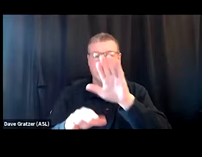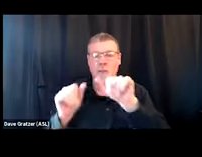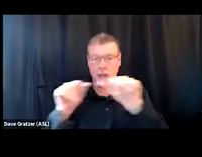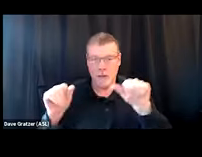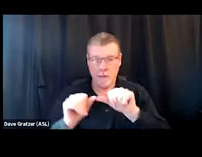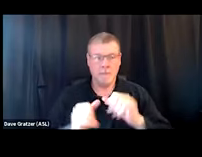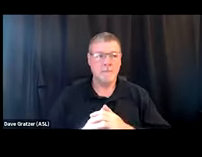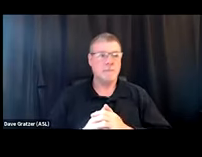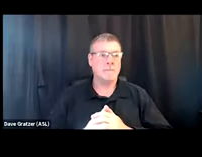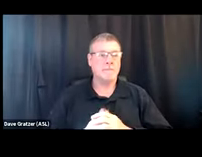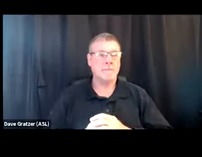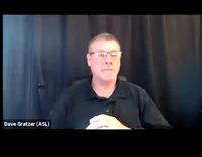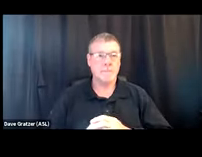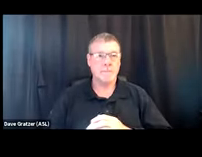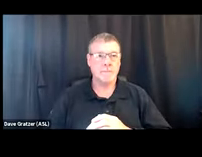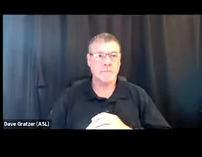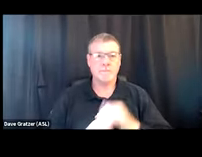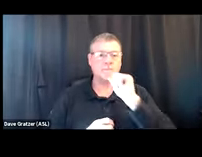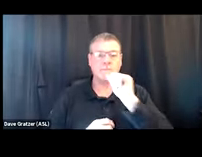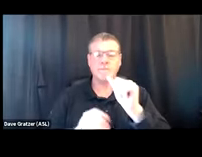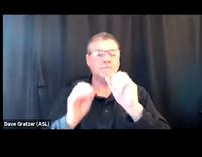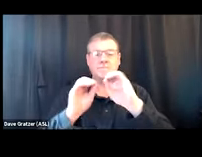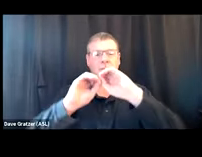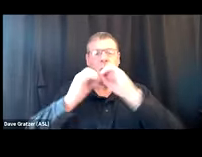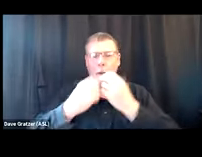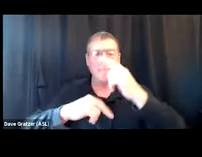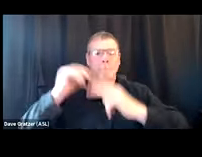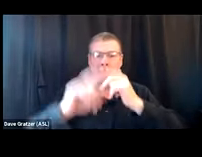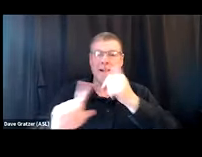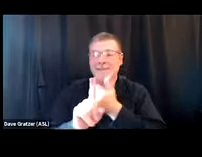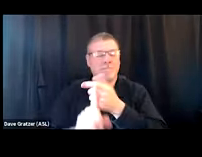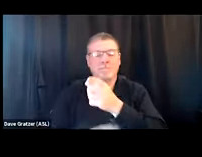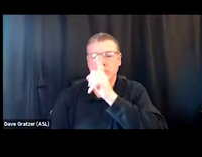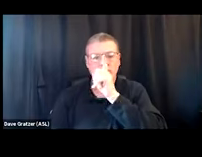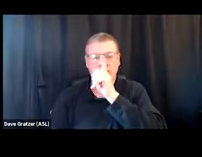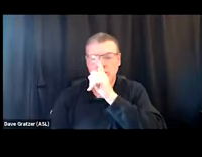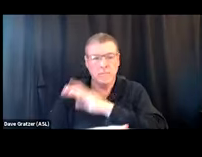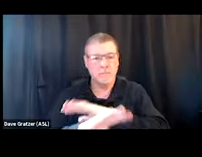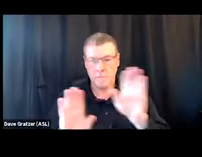if not a freestanding, like, building or office or something like that with full programming.